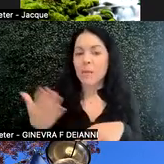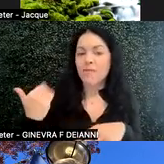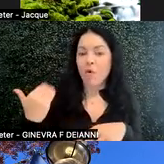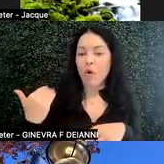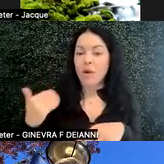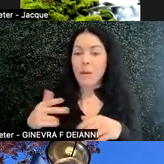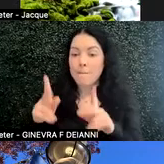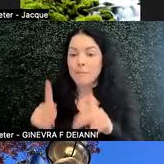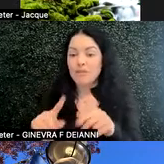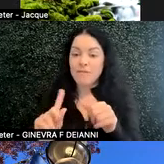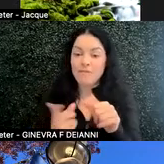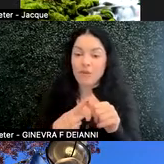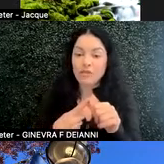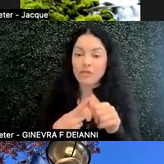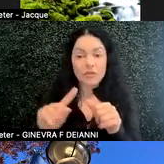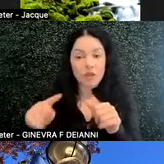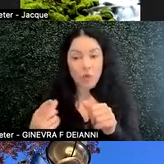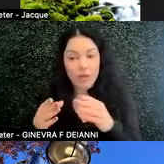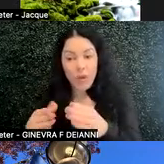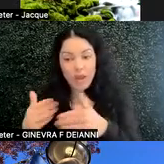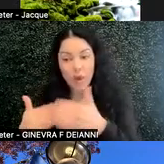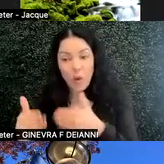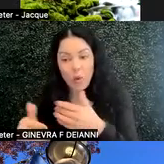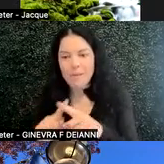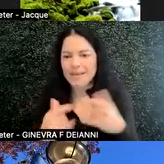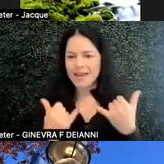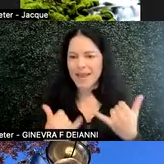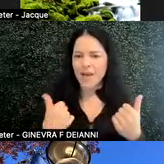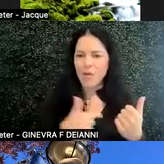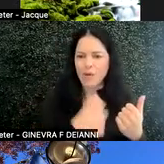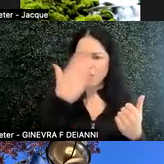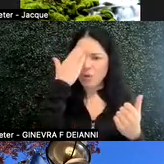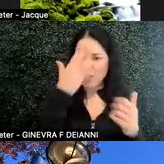was the only way to go. But now we know and the American Psychological Association